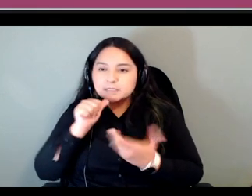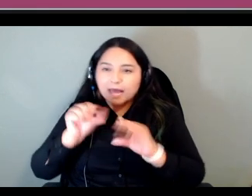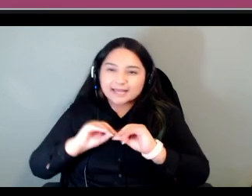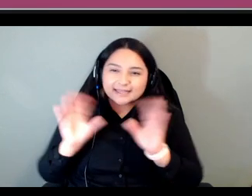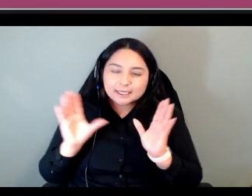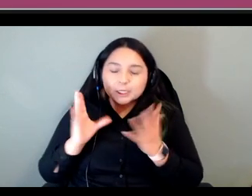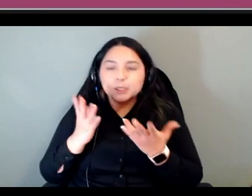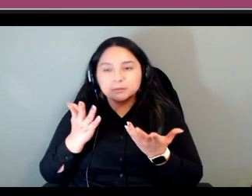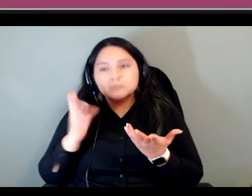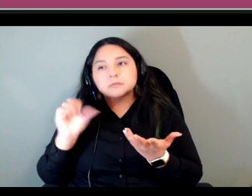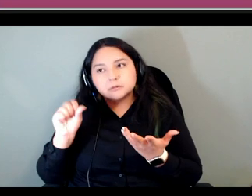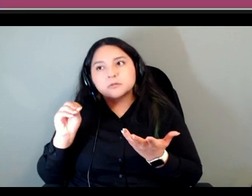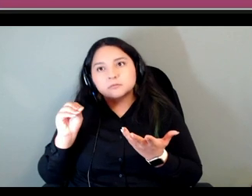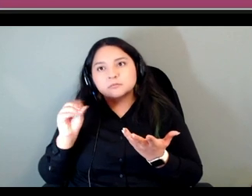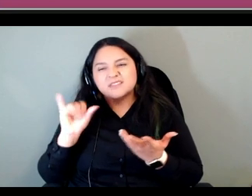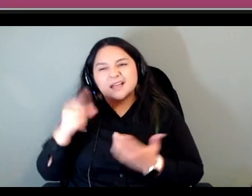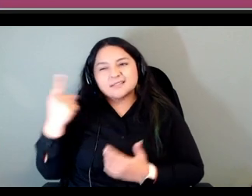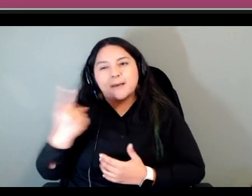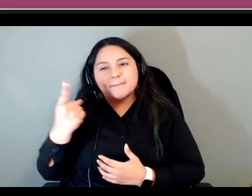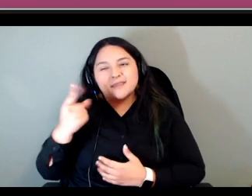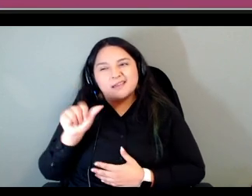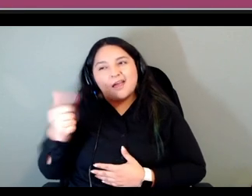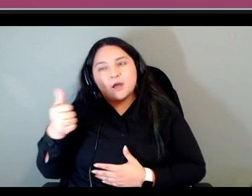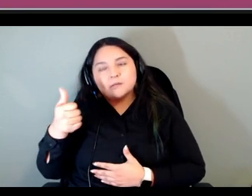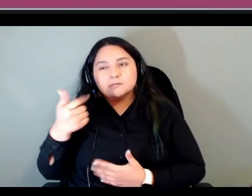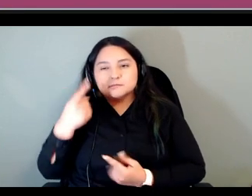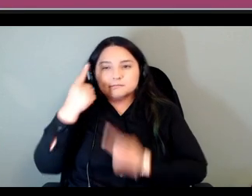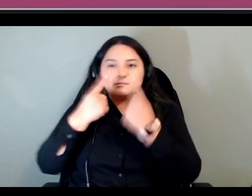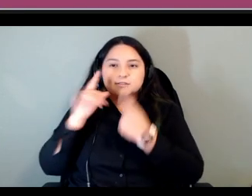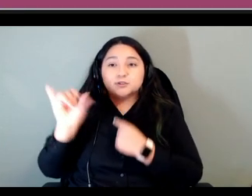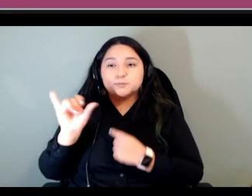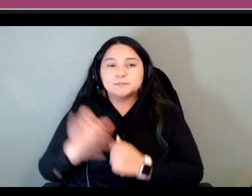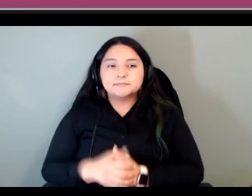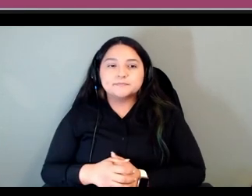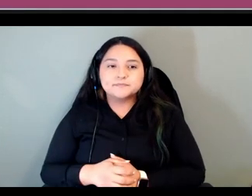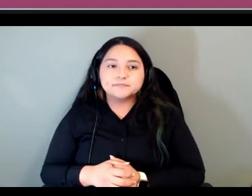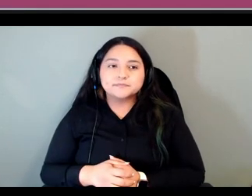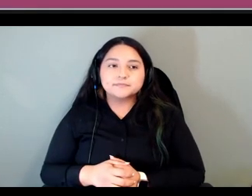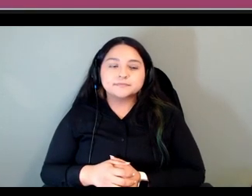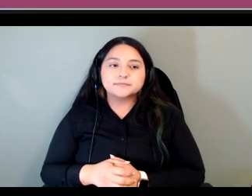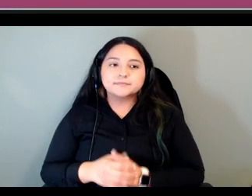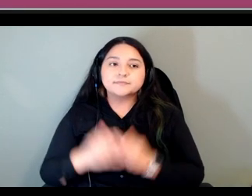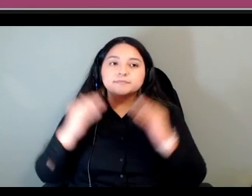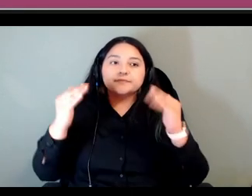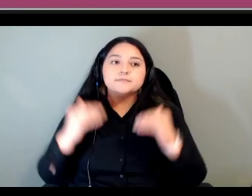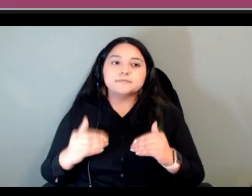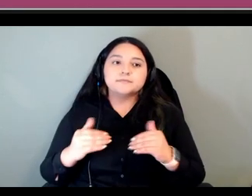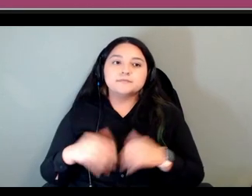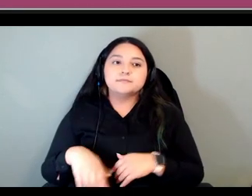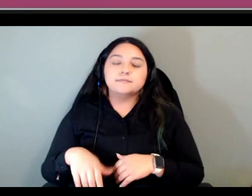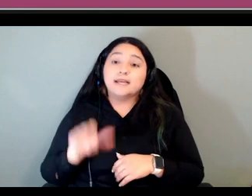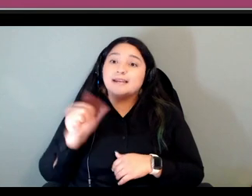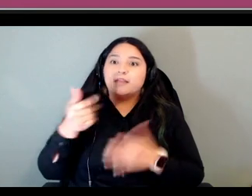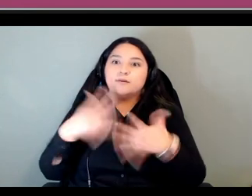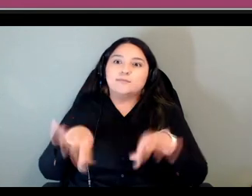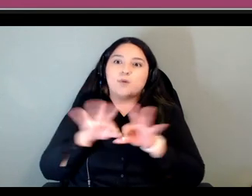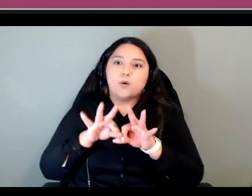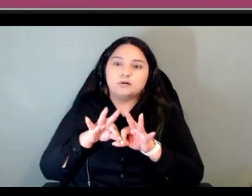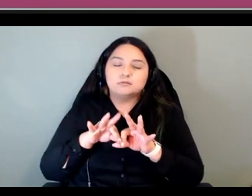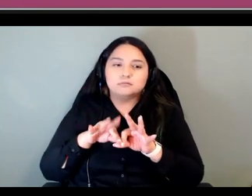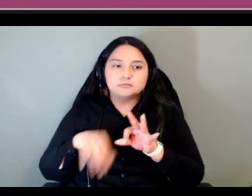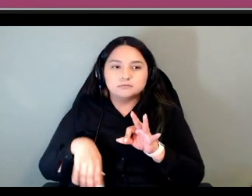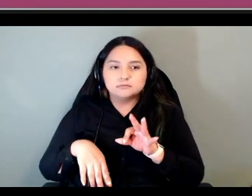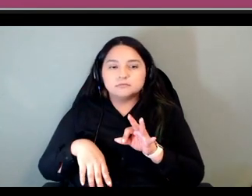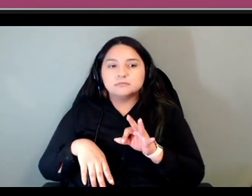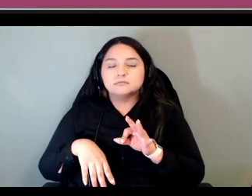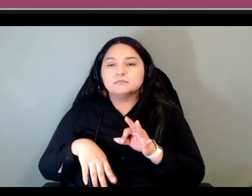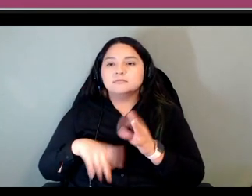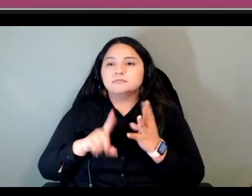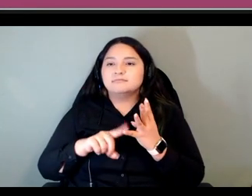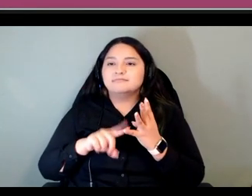was um something else as well so um and then another really big one was a lack of standardization